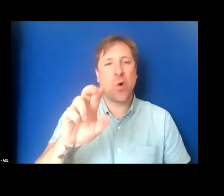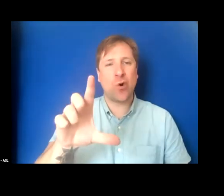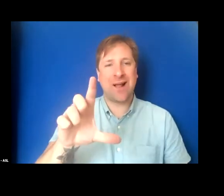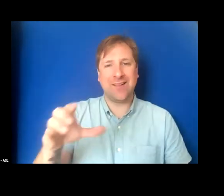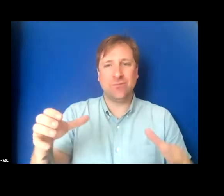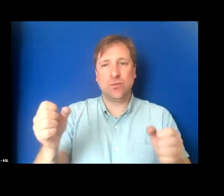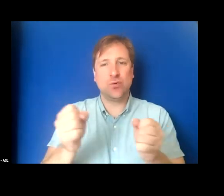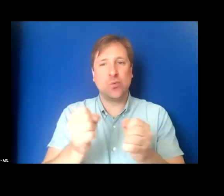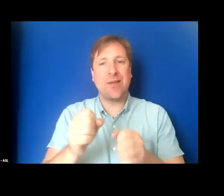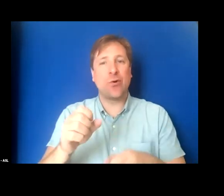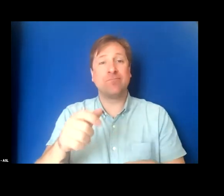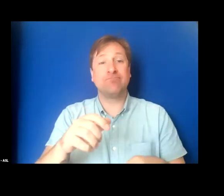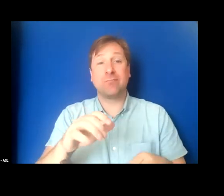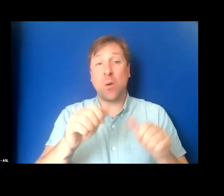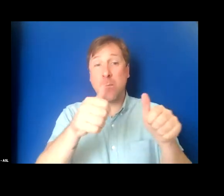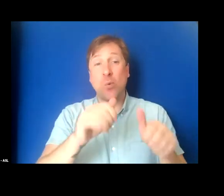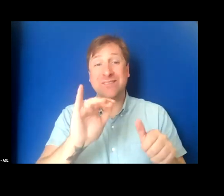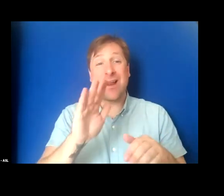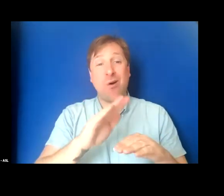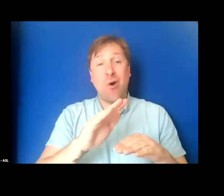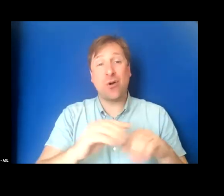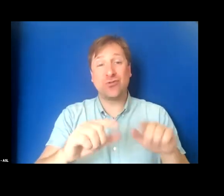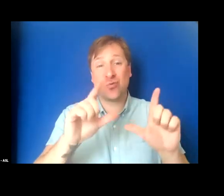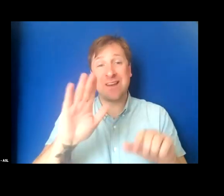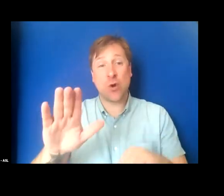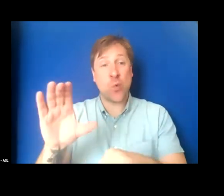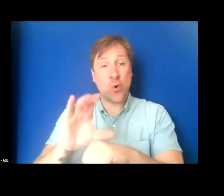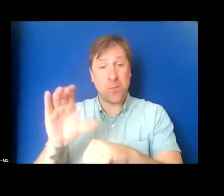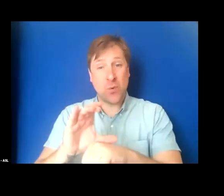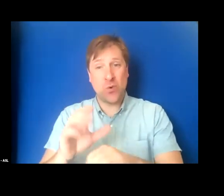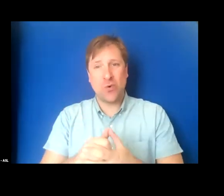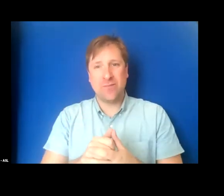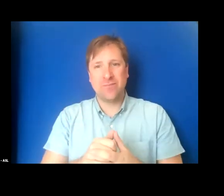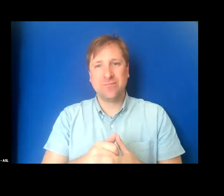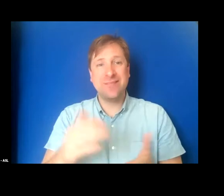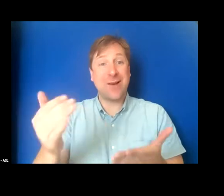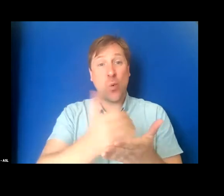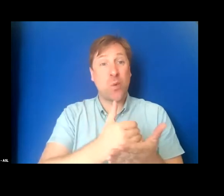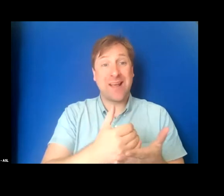get it up on screen on your computer. And in fact, collect more than one.